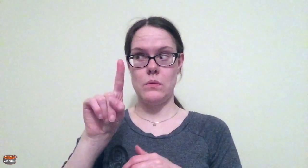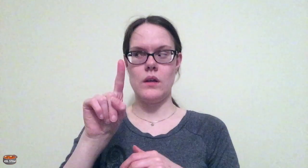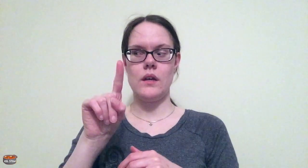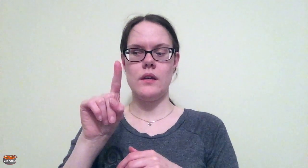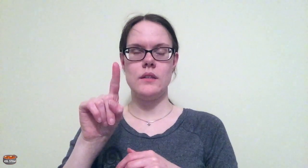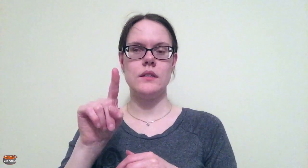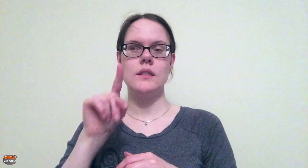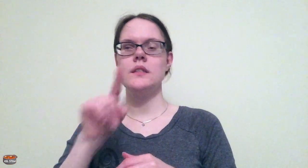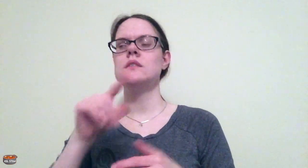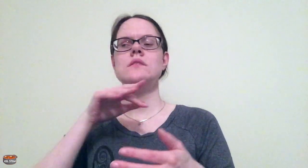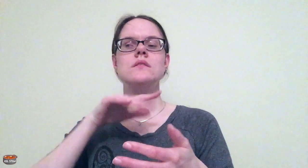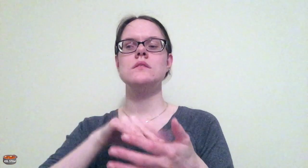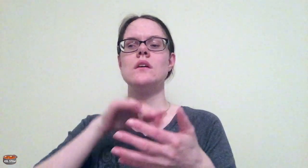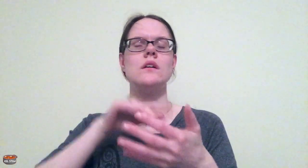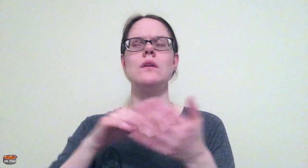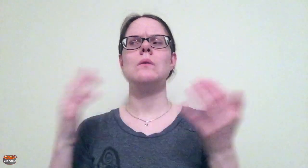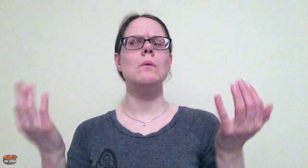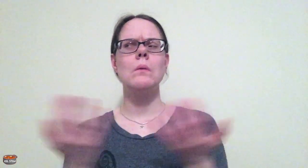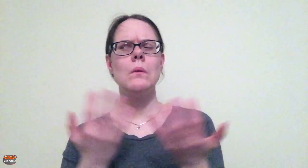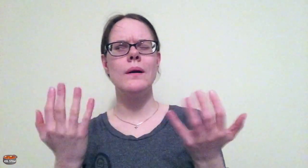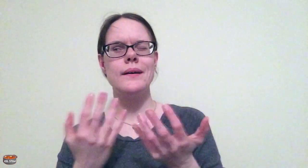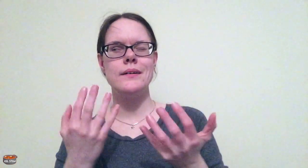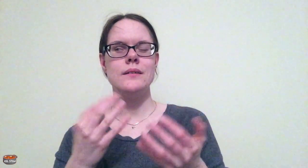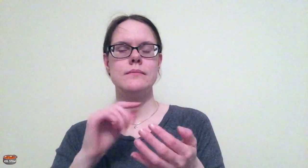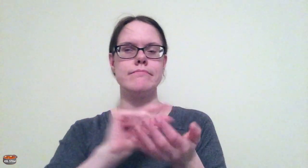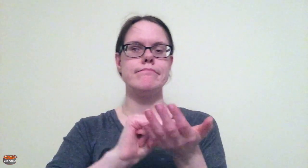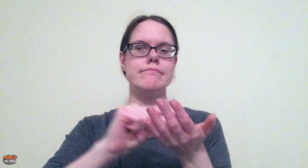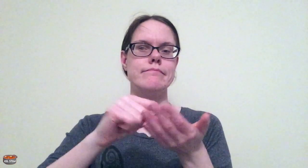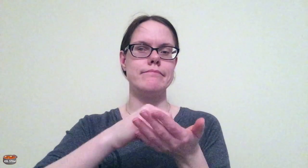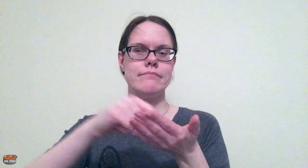That was in 1931. While he was there,